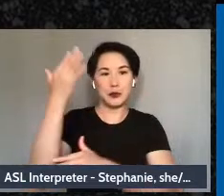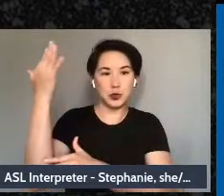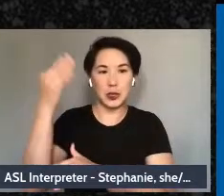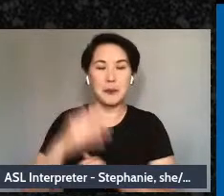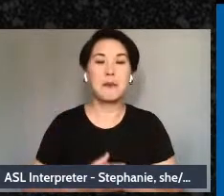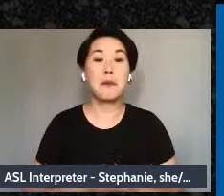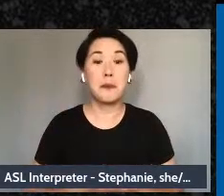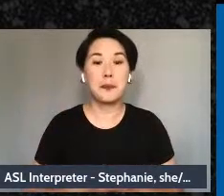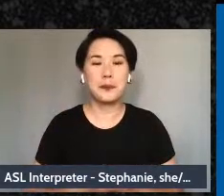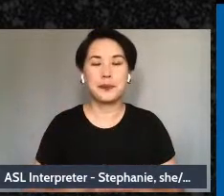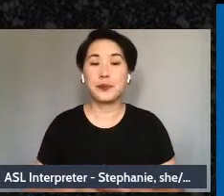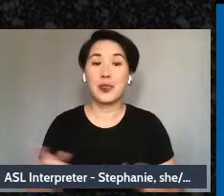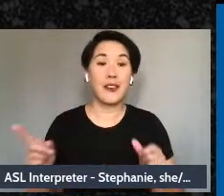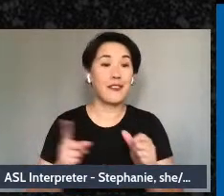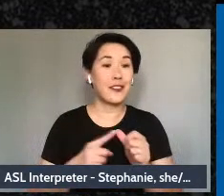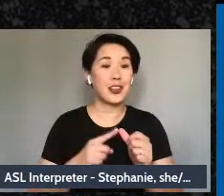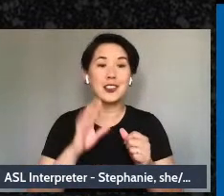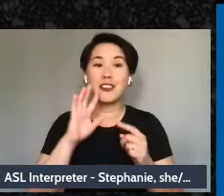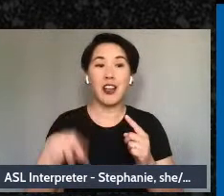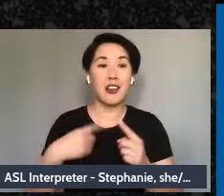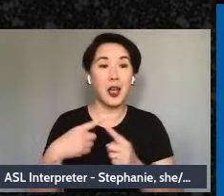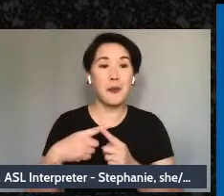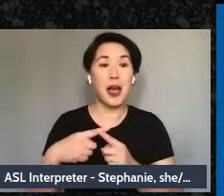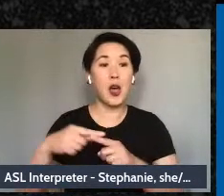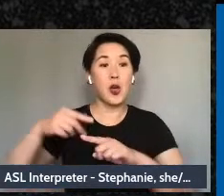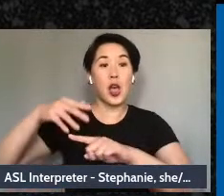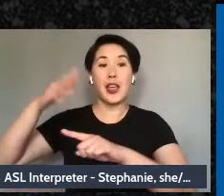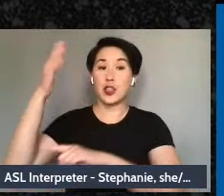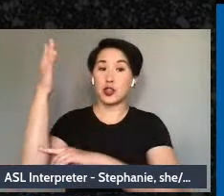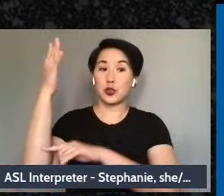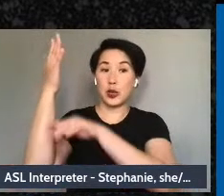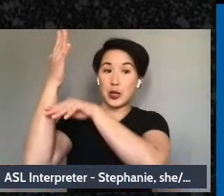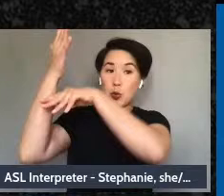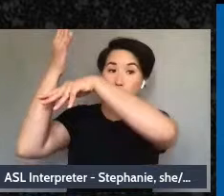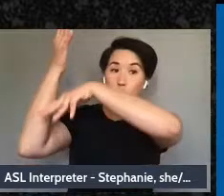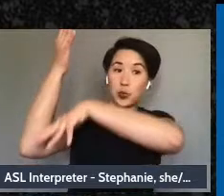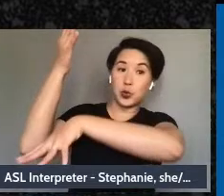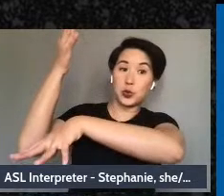first we're going to think about the roots, right, what is the soil made of, what are